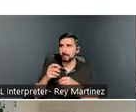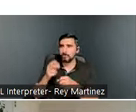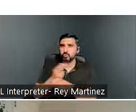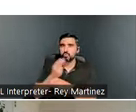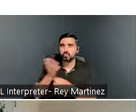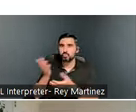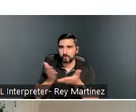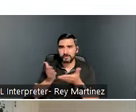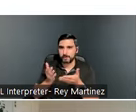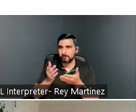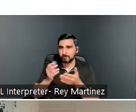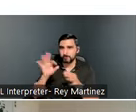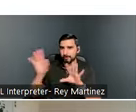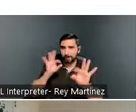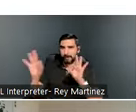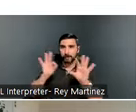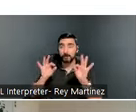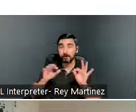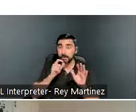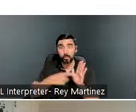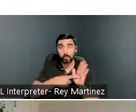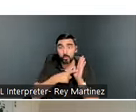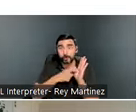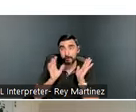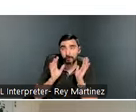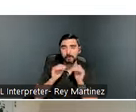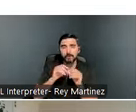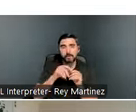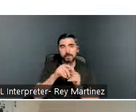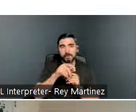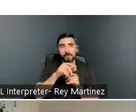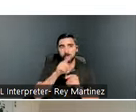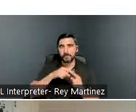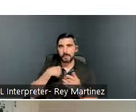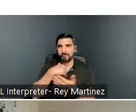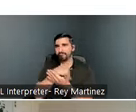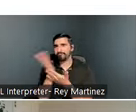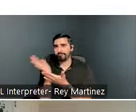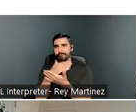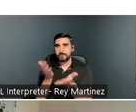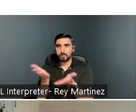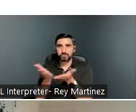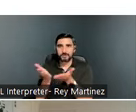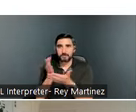Fax. We do offer a really wide range of services in someone's environment. We do have classroom